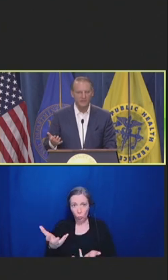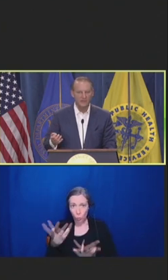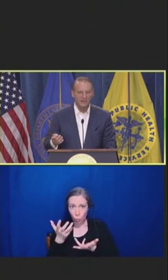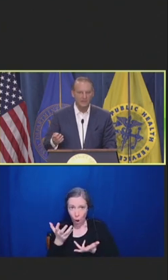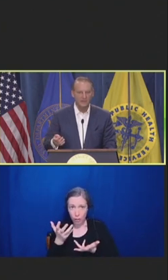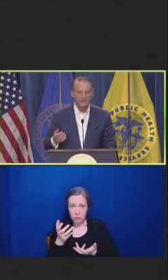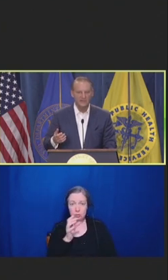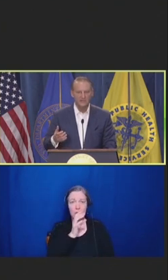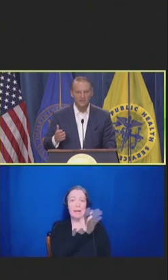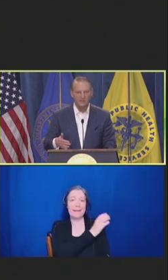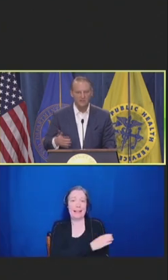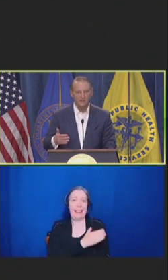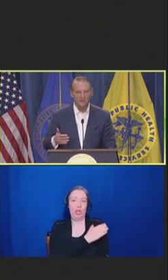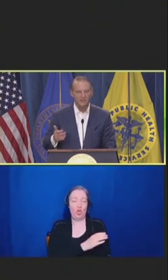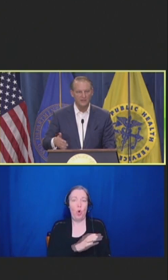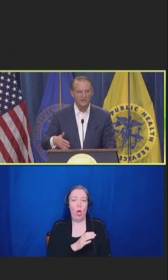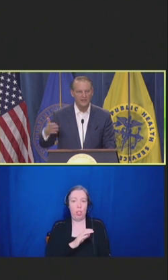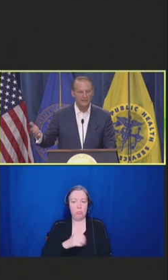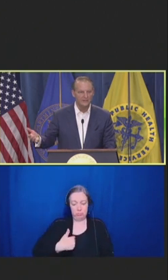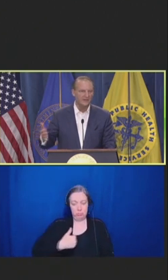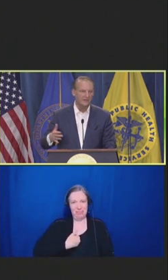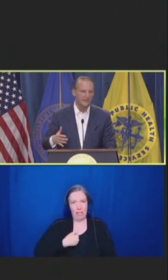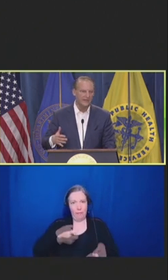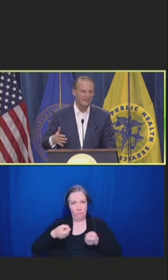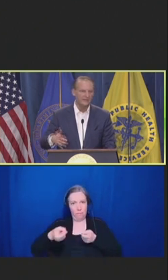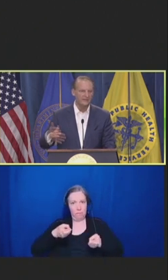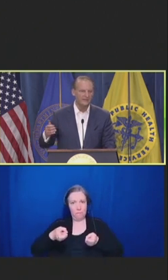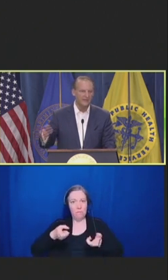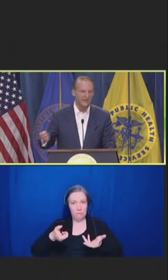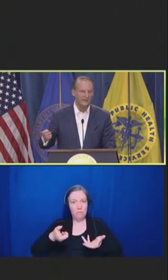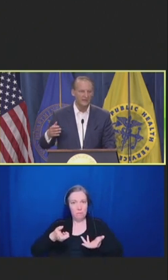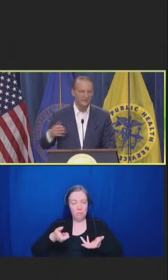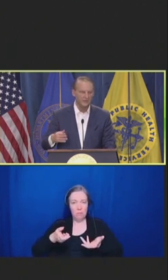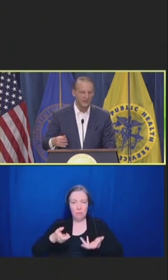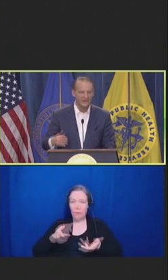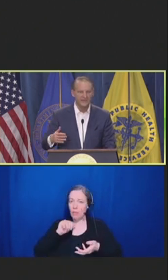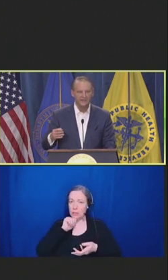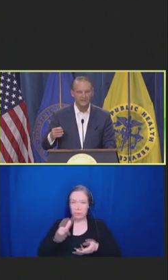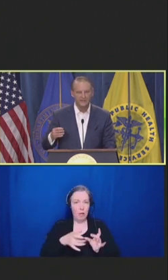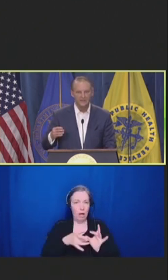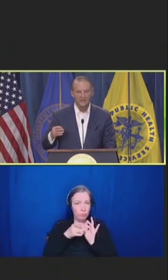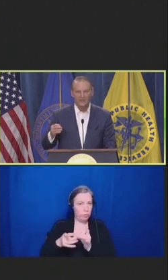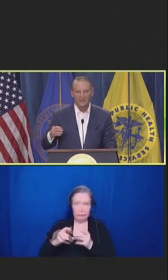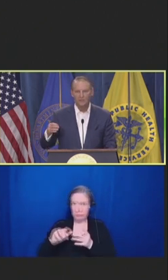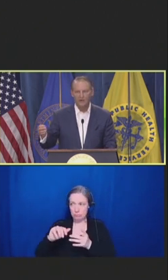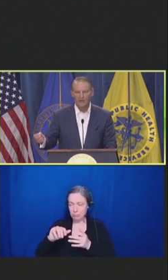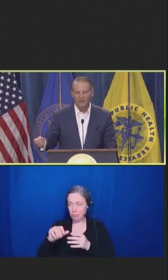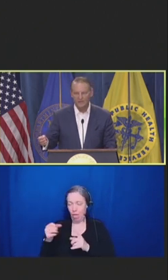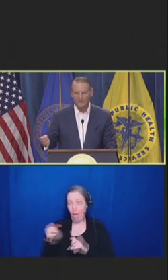And that's not clinical autonomy outside of the aspects of guidelines or guidance or evidence.